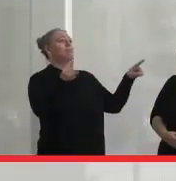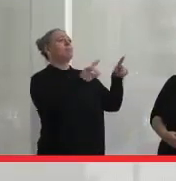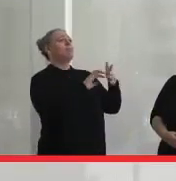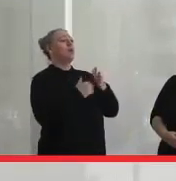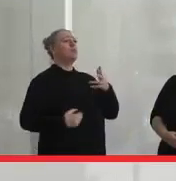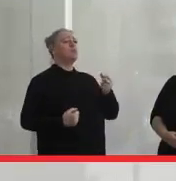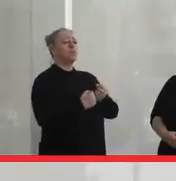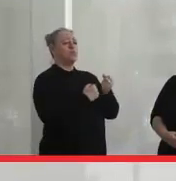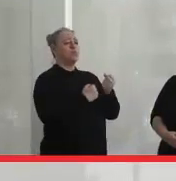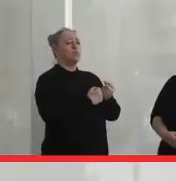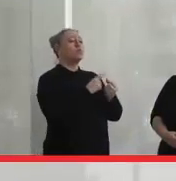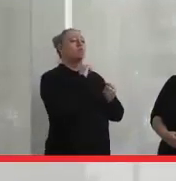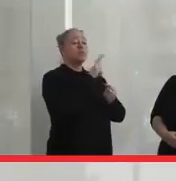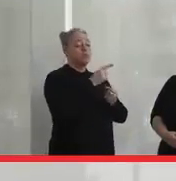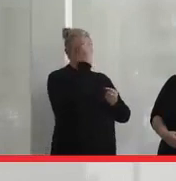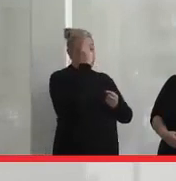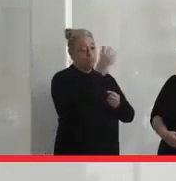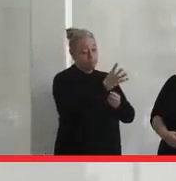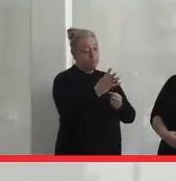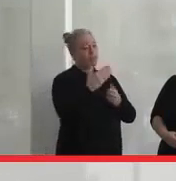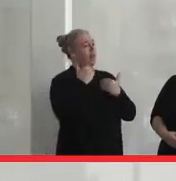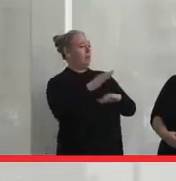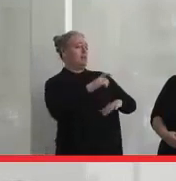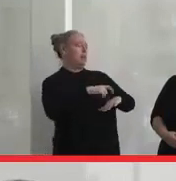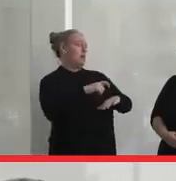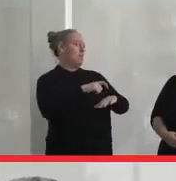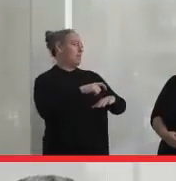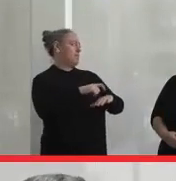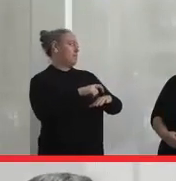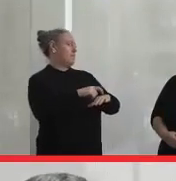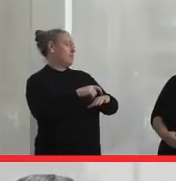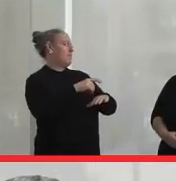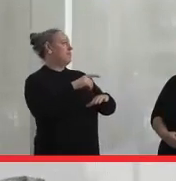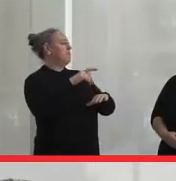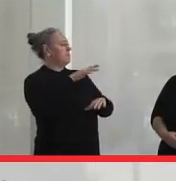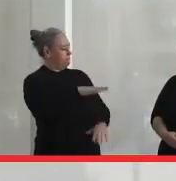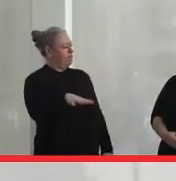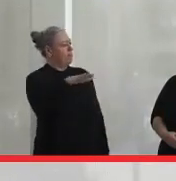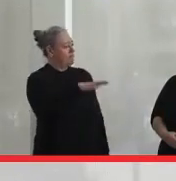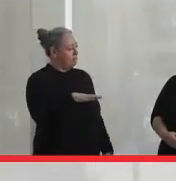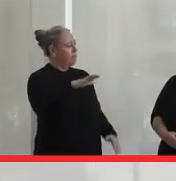I've spent a very limited amount of time over there, but maybe consider going over and talking to them,